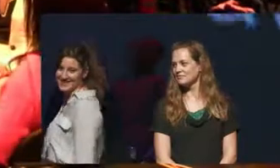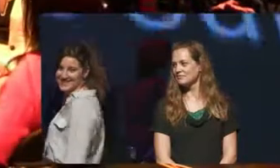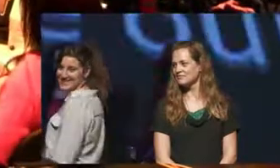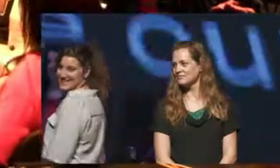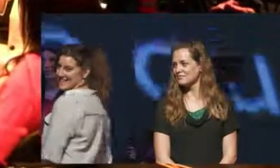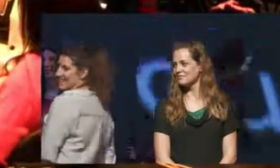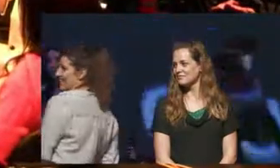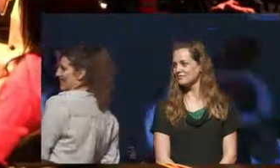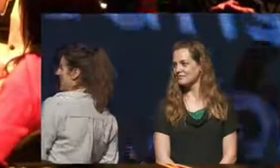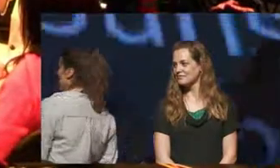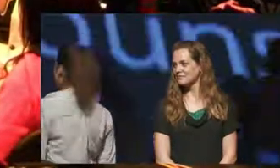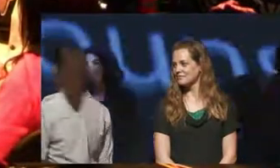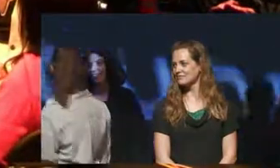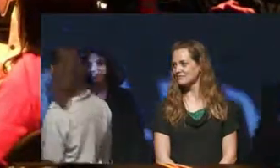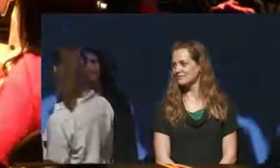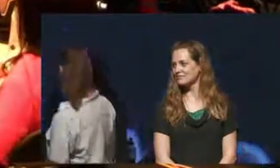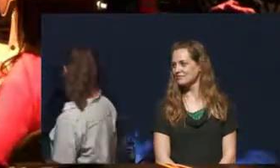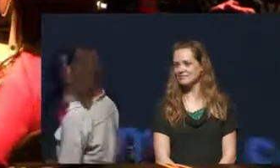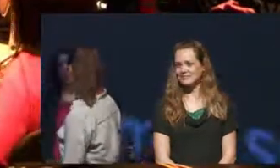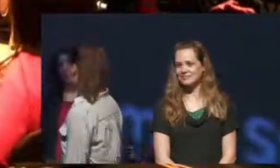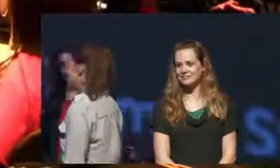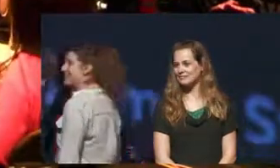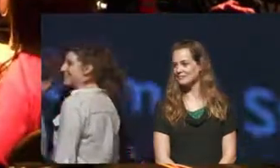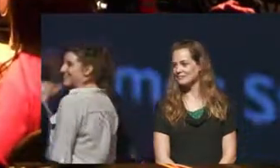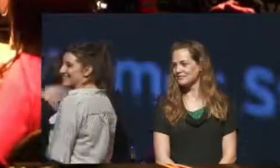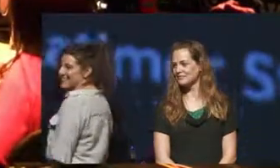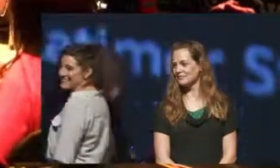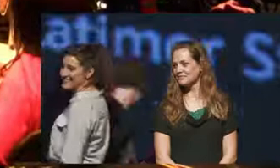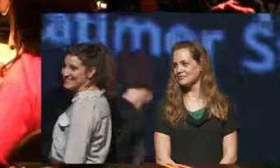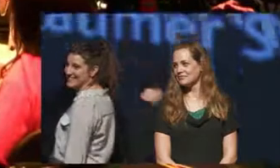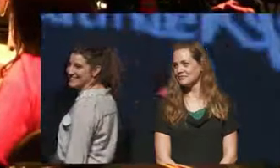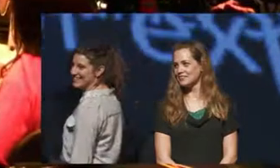animal spirit hand. Rachel describes herself: quote Rachel is